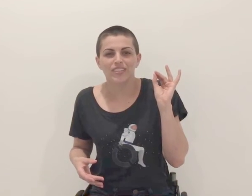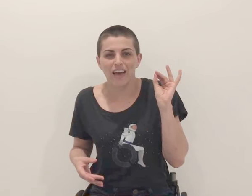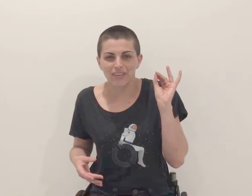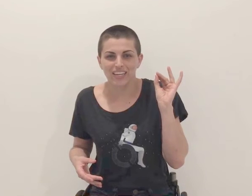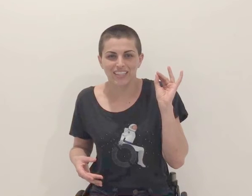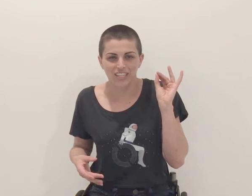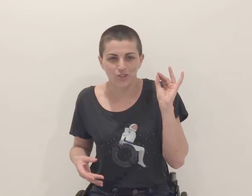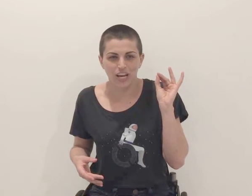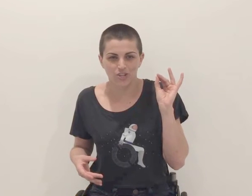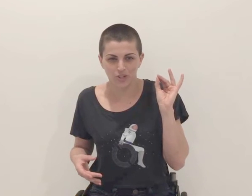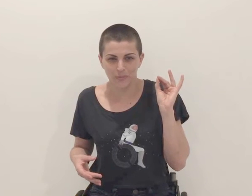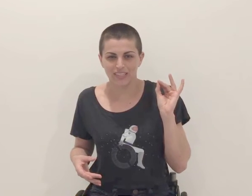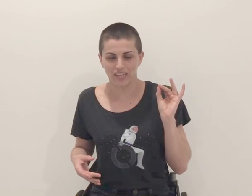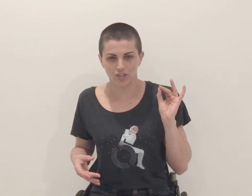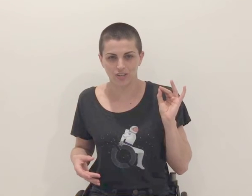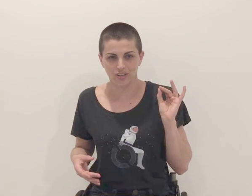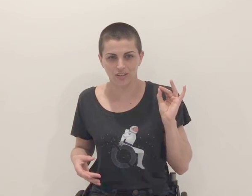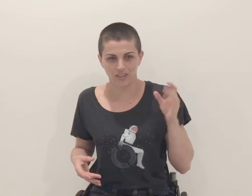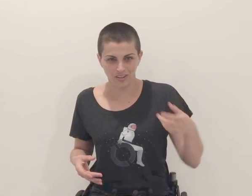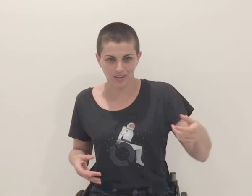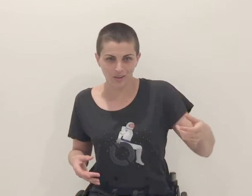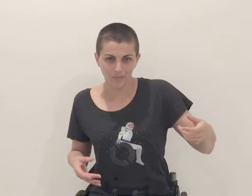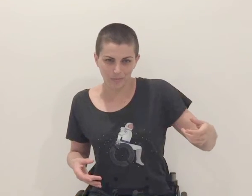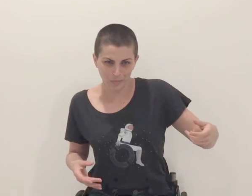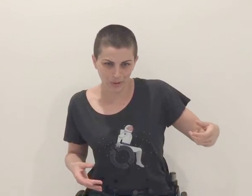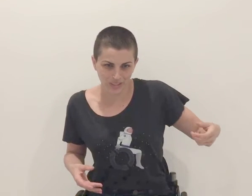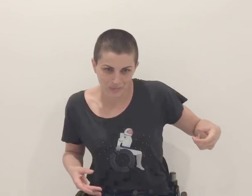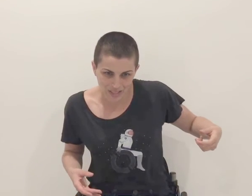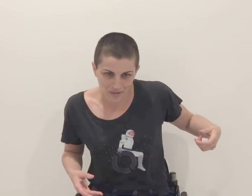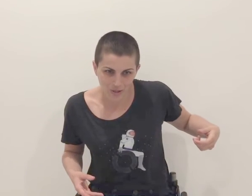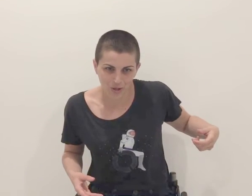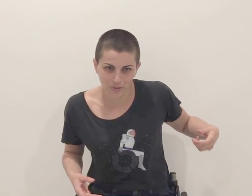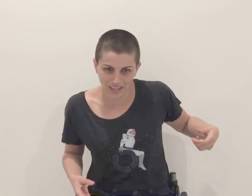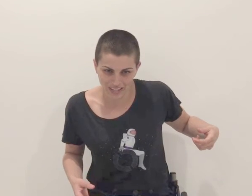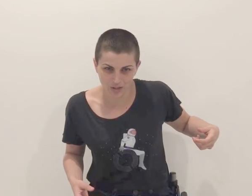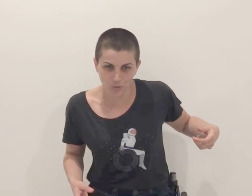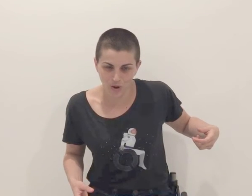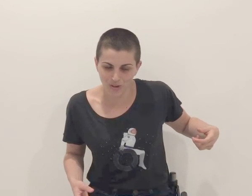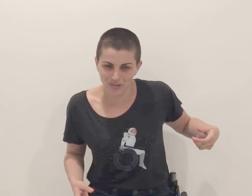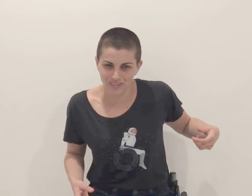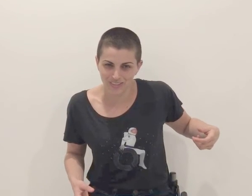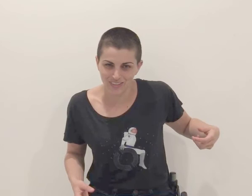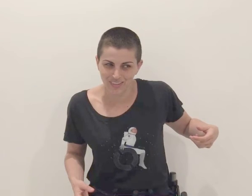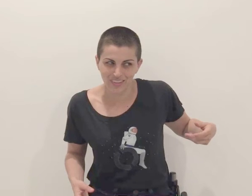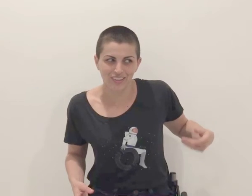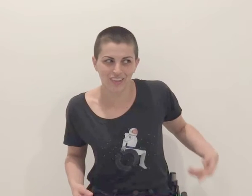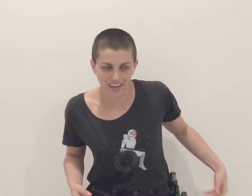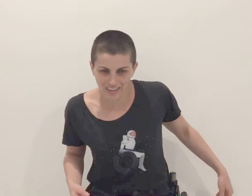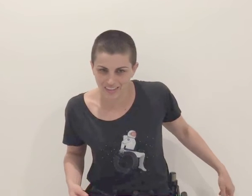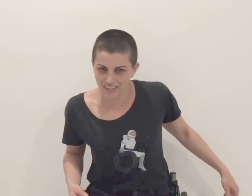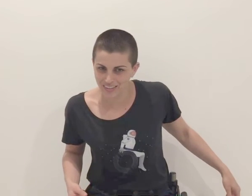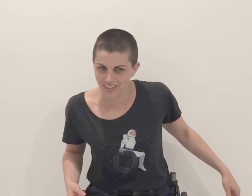navigating the International Space Station: pulling themselves along railings and walls, gliding,